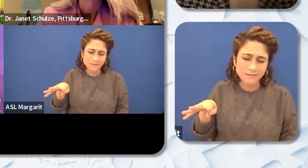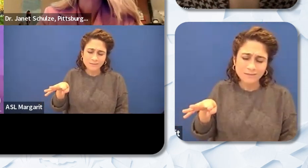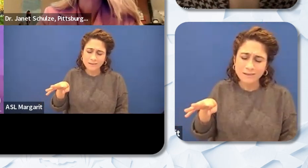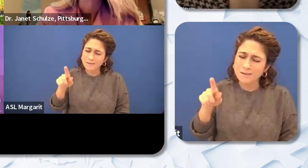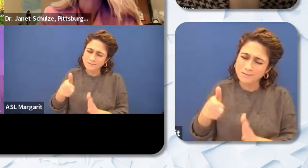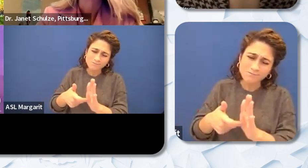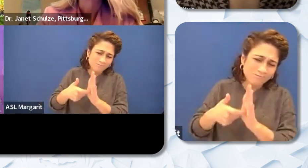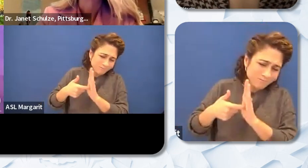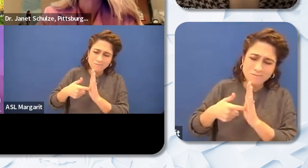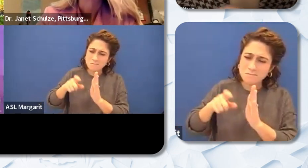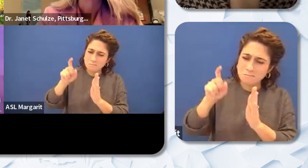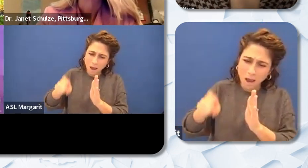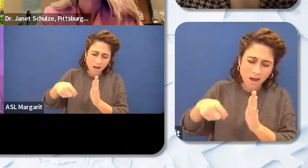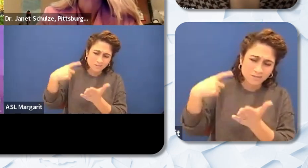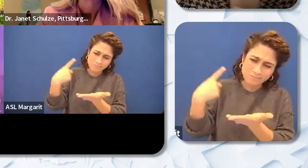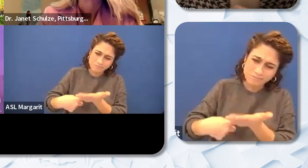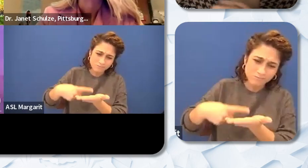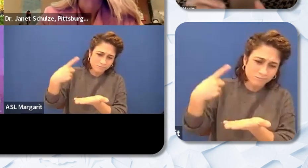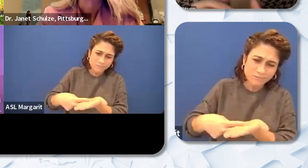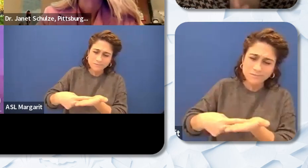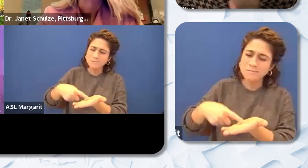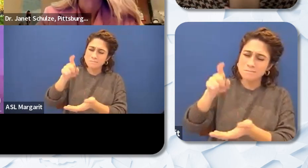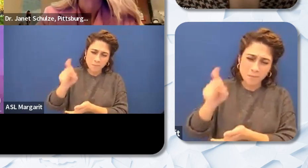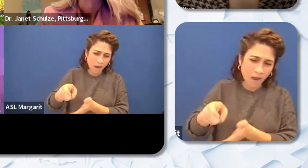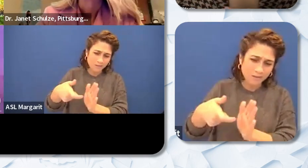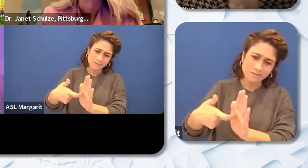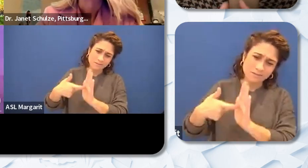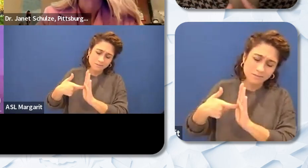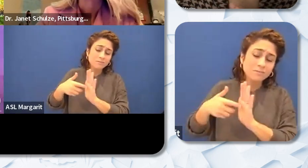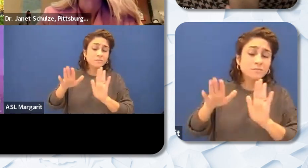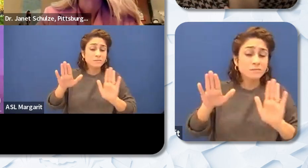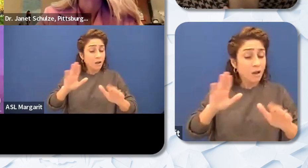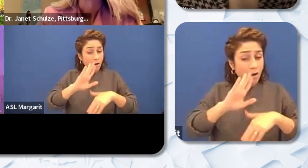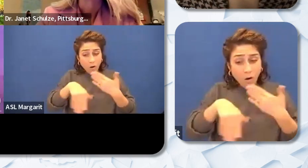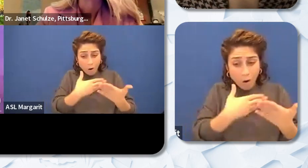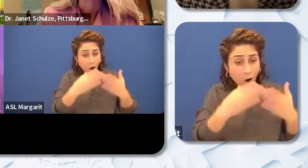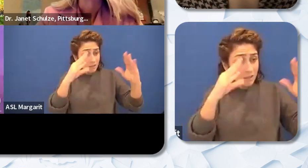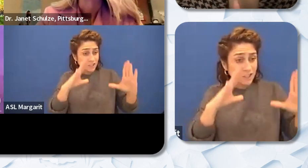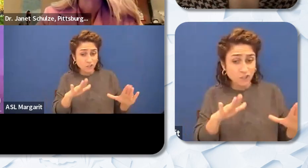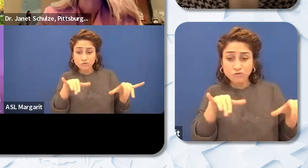has to be discussed. And this is true of all teachers but specifically teachers of color.